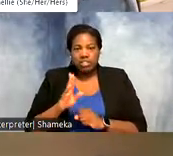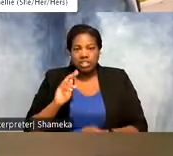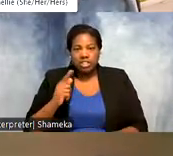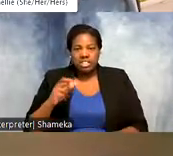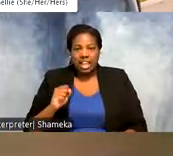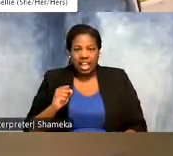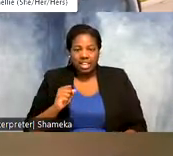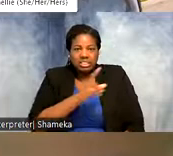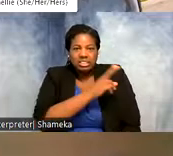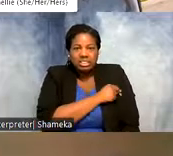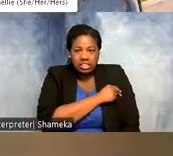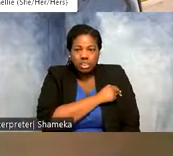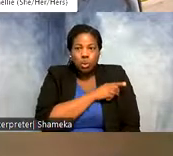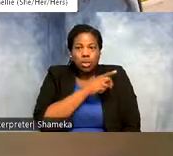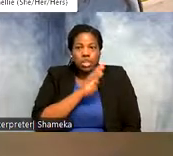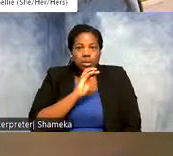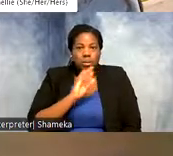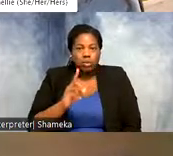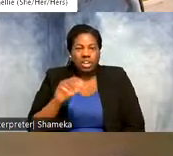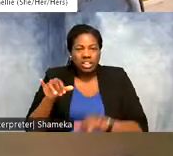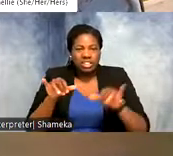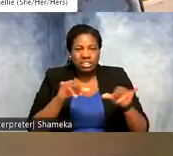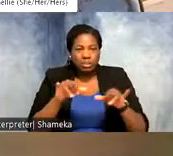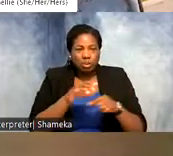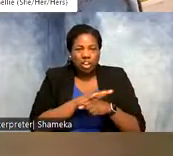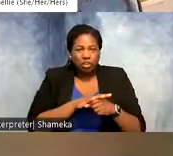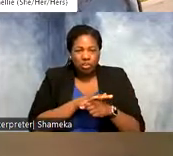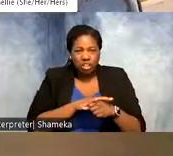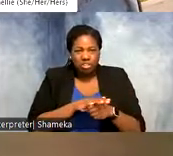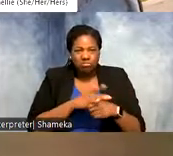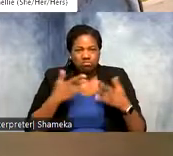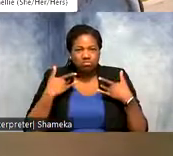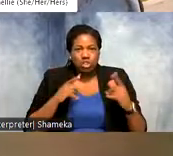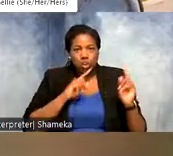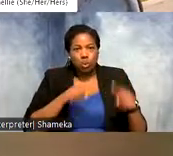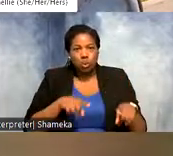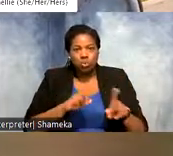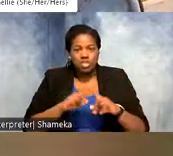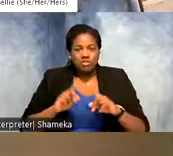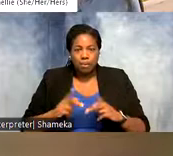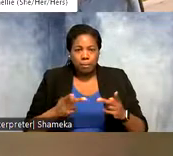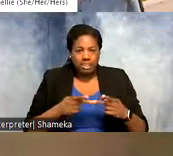they breed in in kind of a similar area but they do go to very different locations. And so